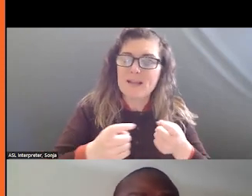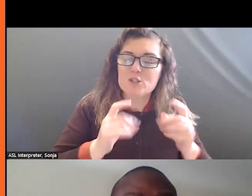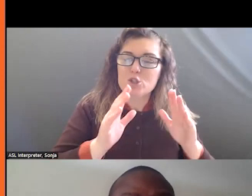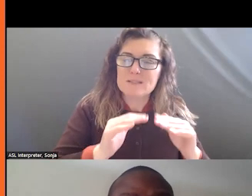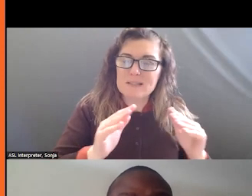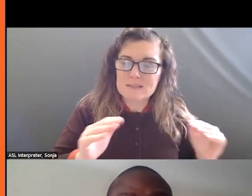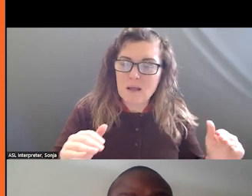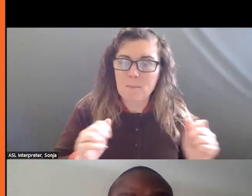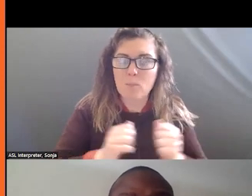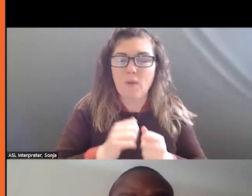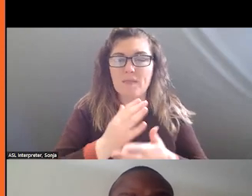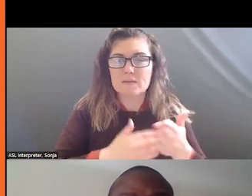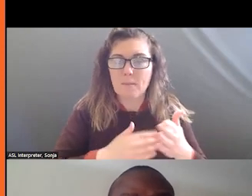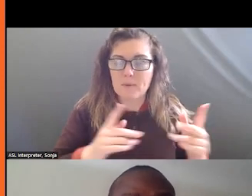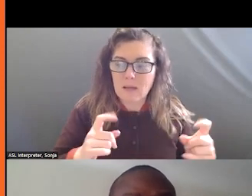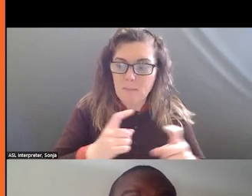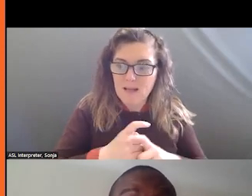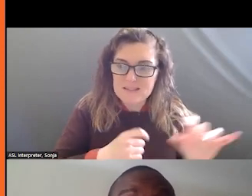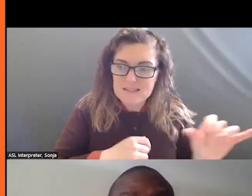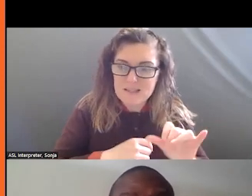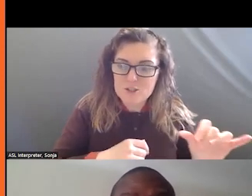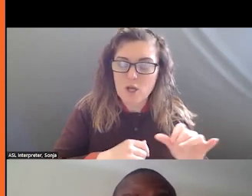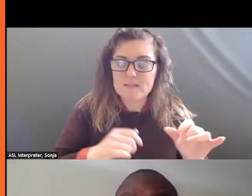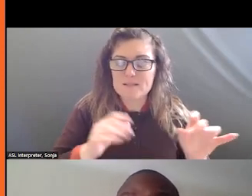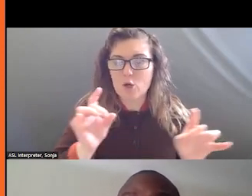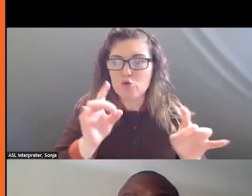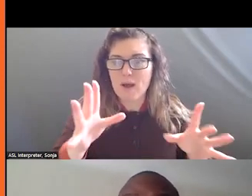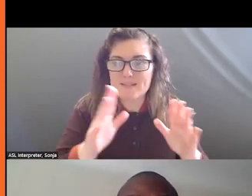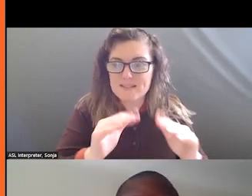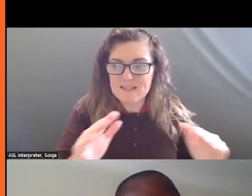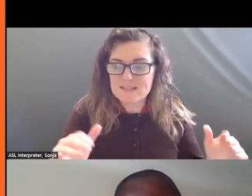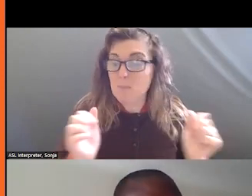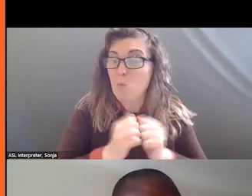OF COMPLEXITY WITHOUT NEEDS TO MEASURE PERFORMANCE.